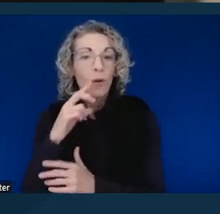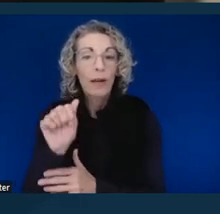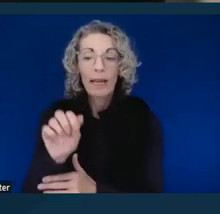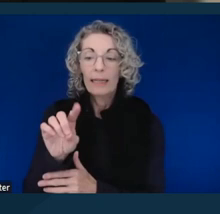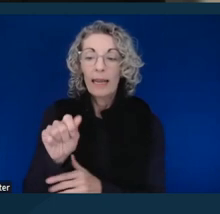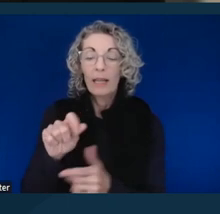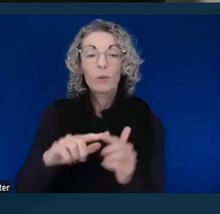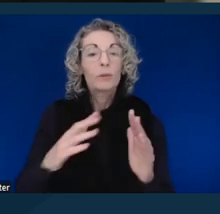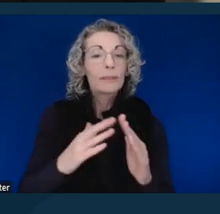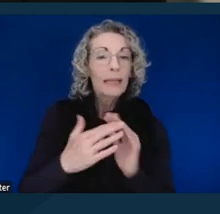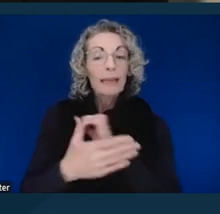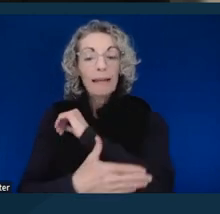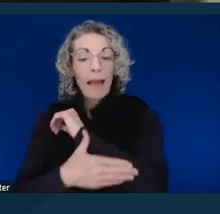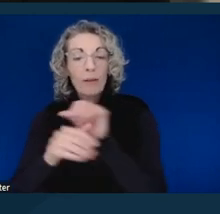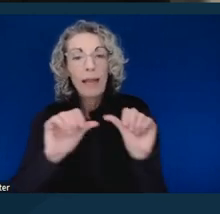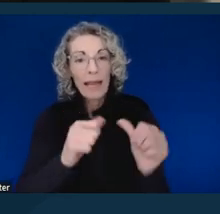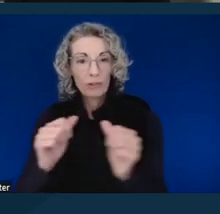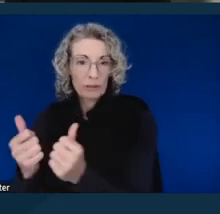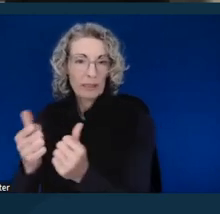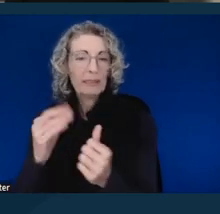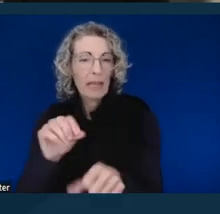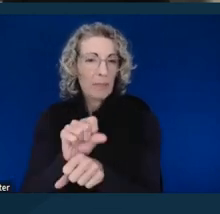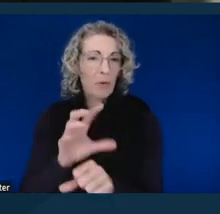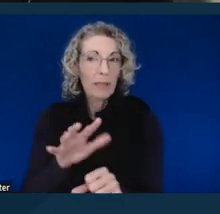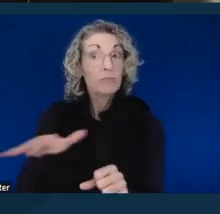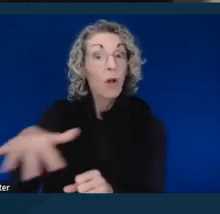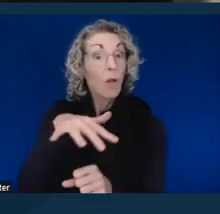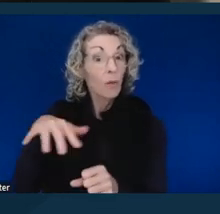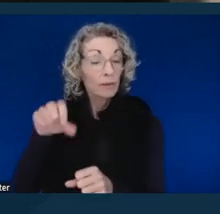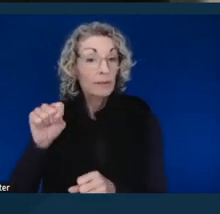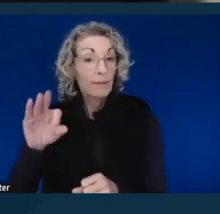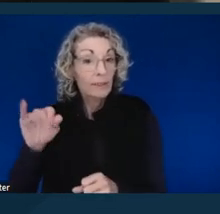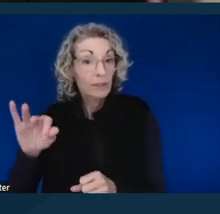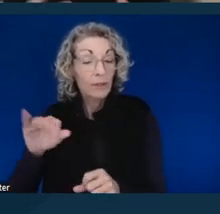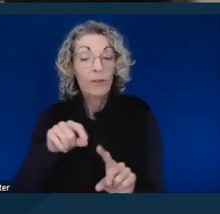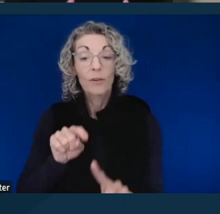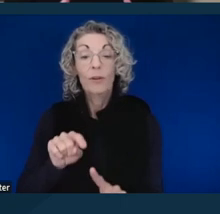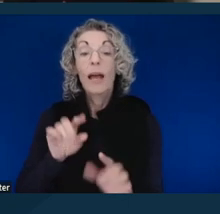and employees throughout San Francisco, especially when complaints were made